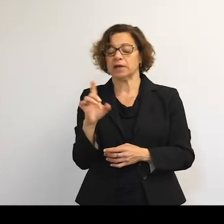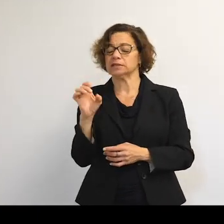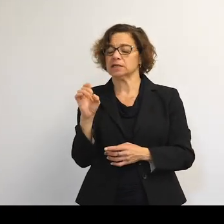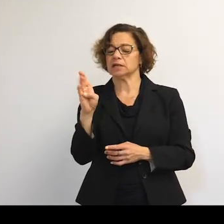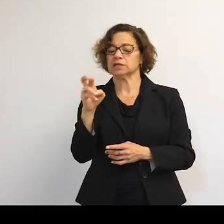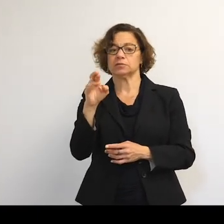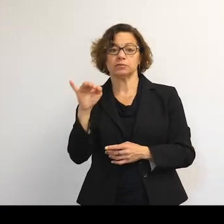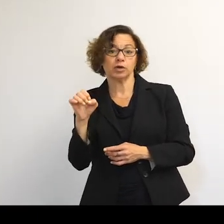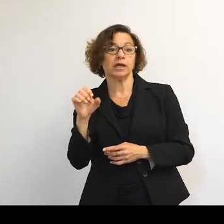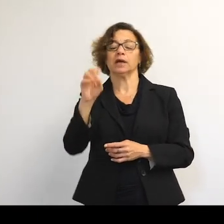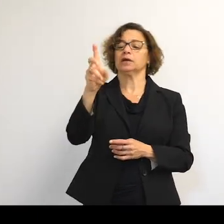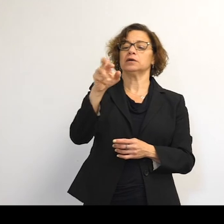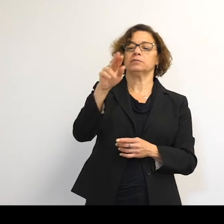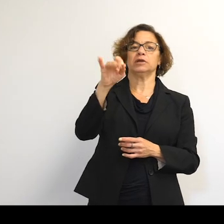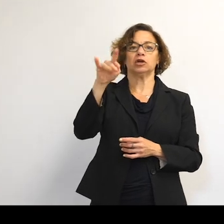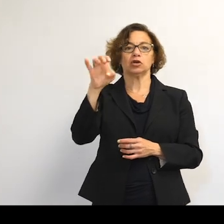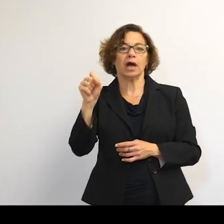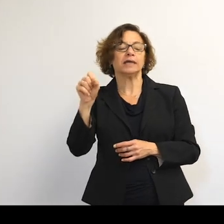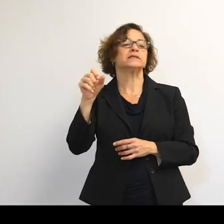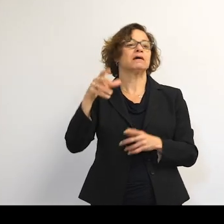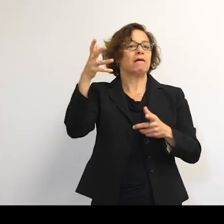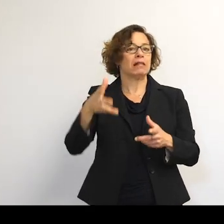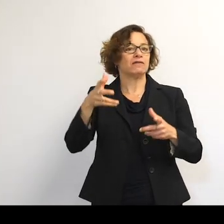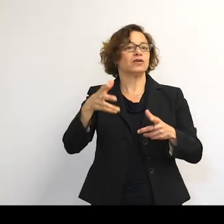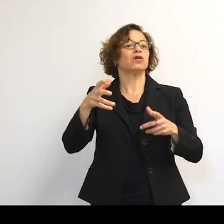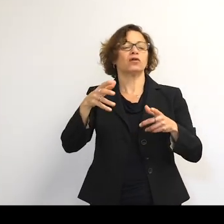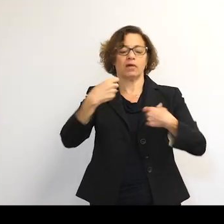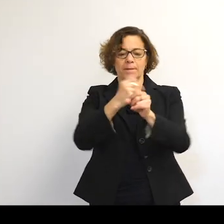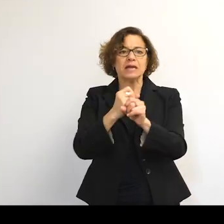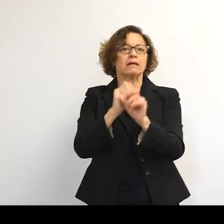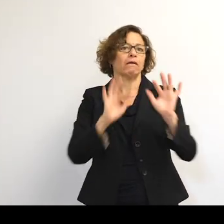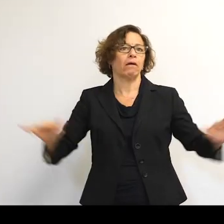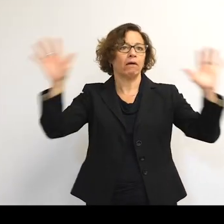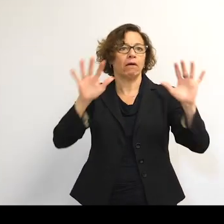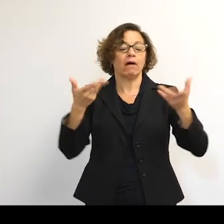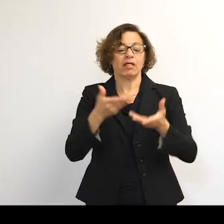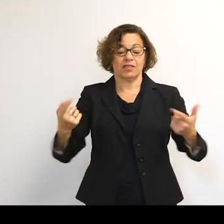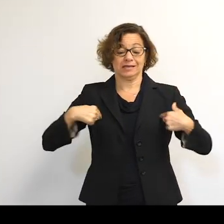and other natural things, the leftover from the formation of the solar system. We're talking about things we put there.